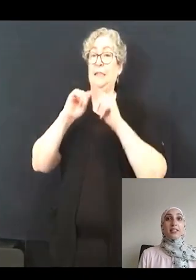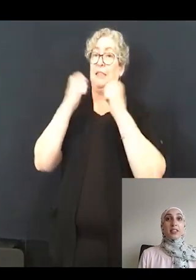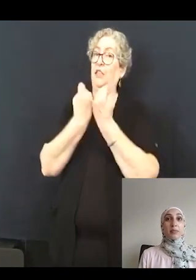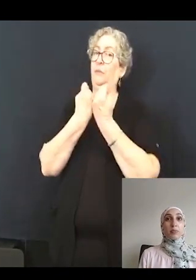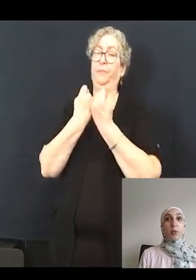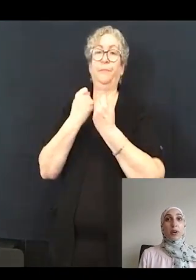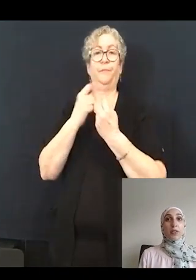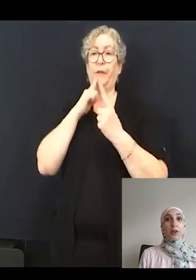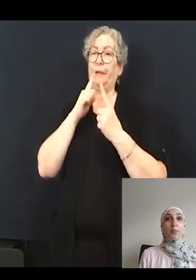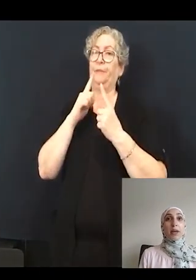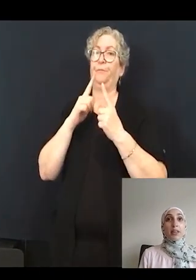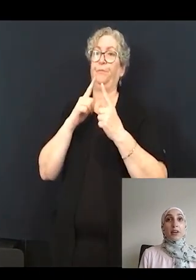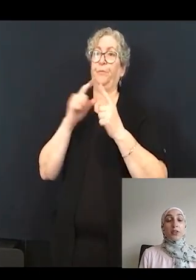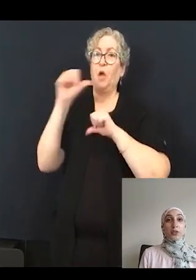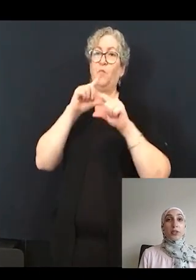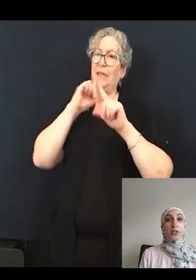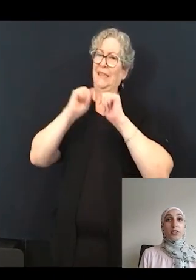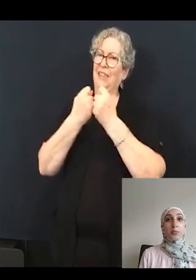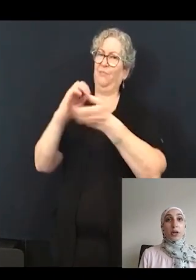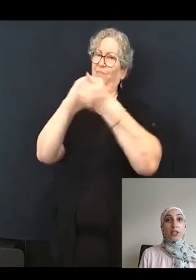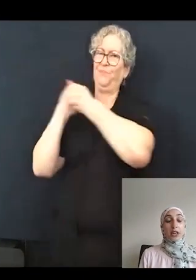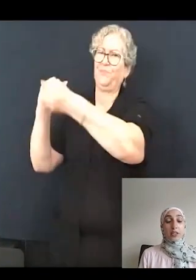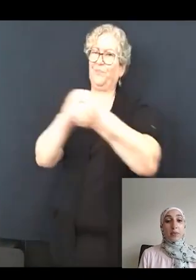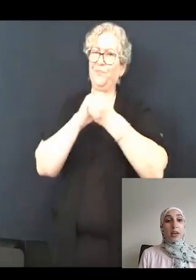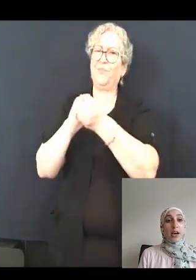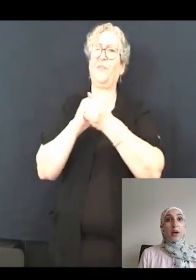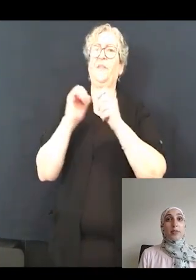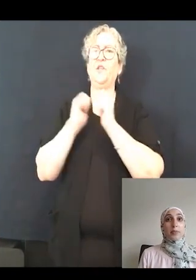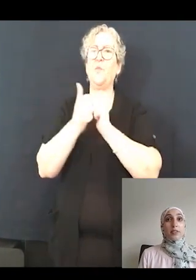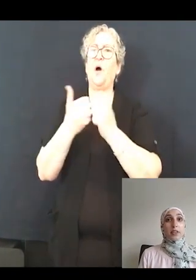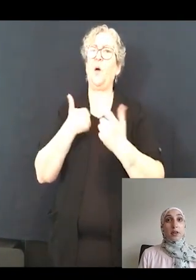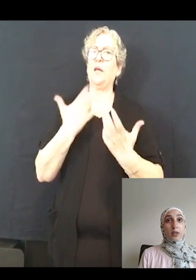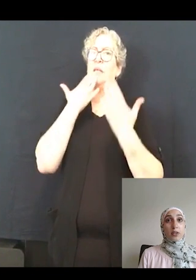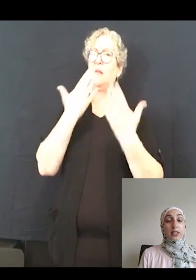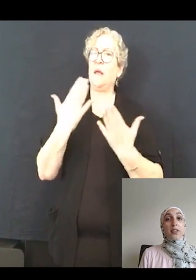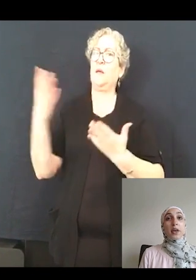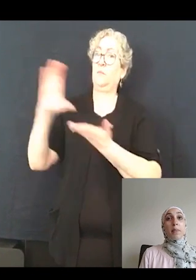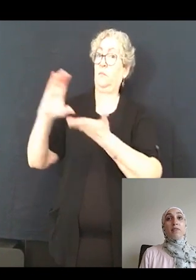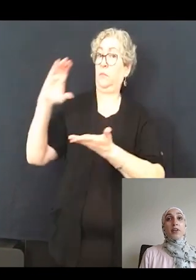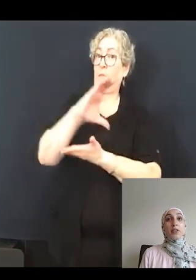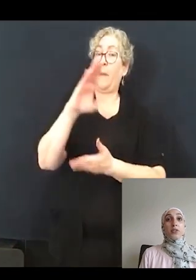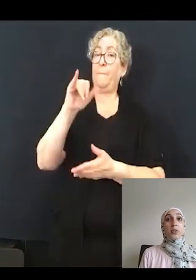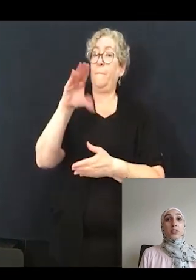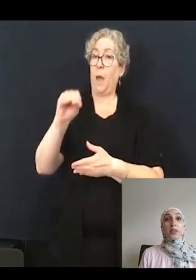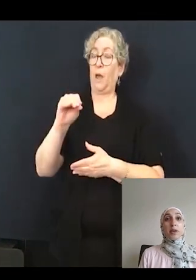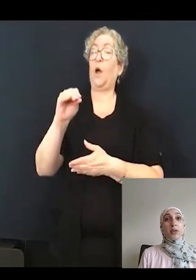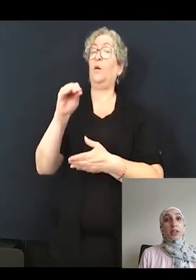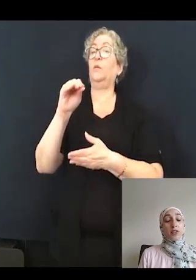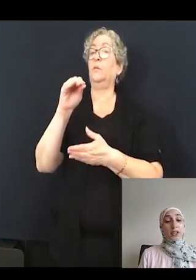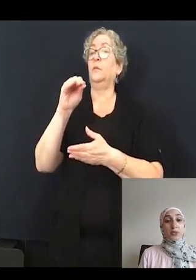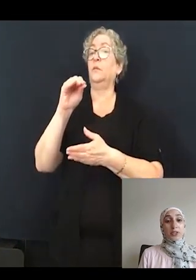and there are many that contributed to this project. I would specifically also like to thank my funding source and the Mayo Clinic graduate school.